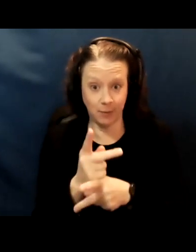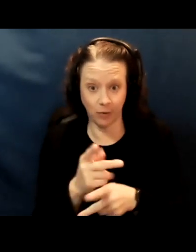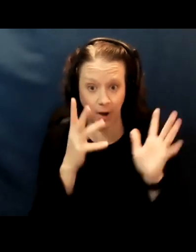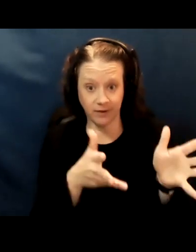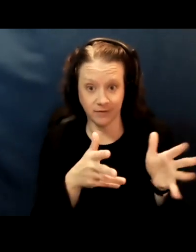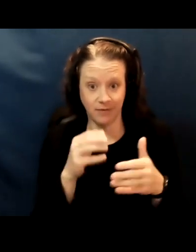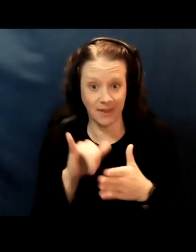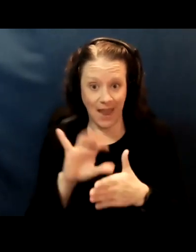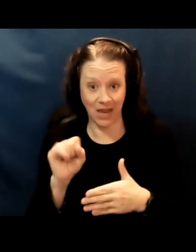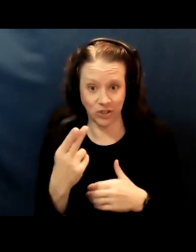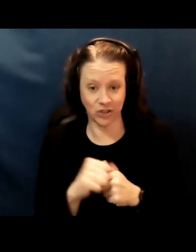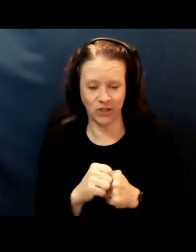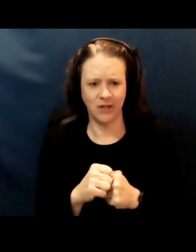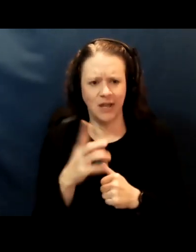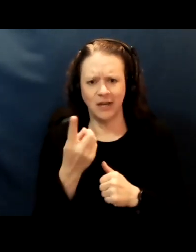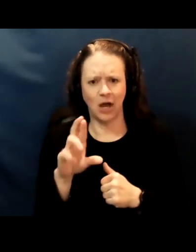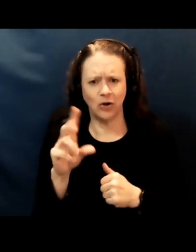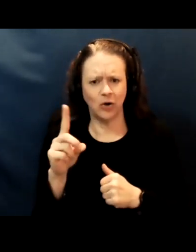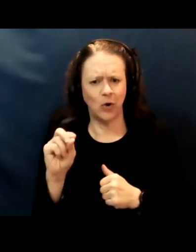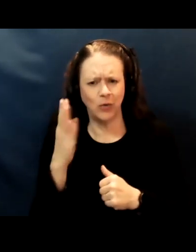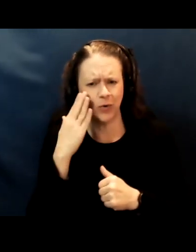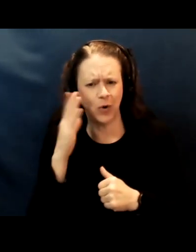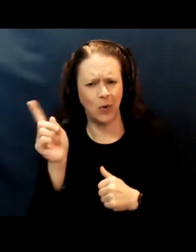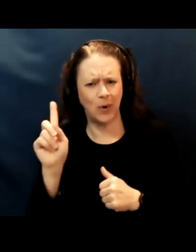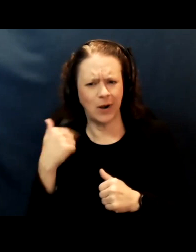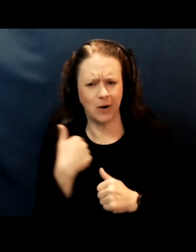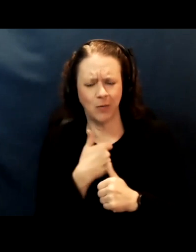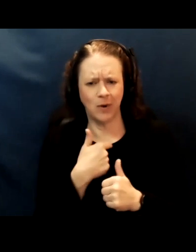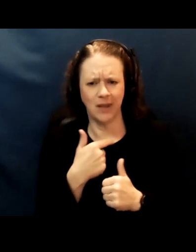So, Dr. Do, do you know where people would call